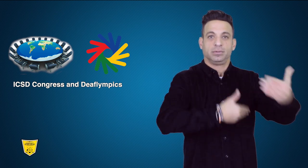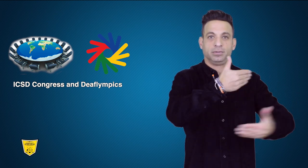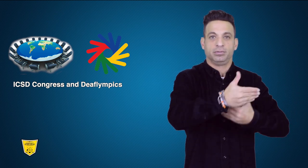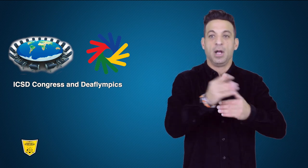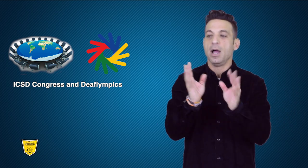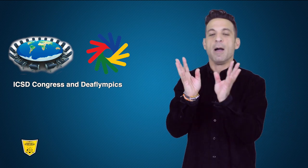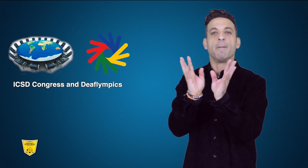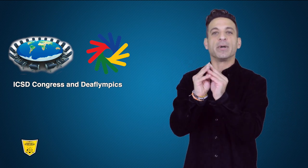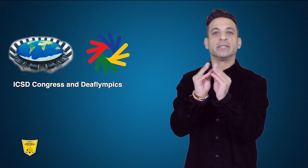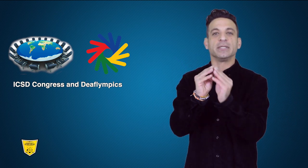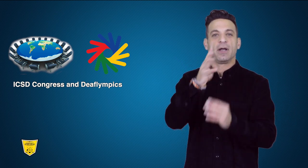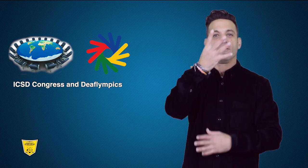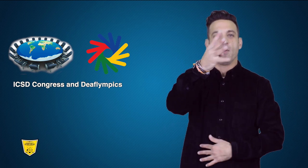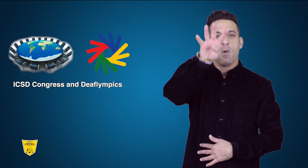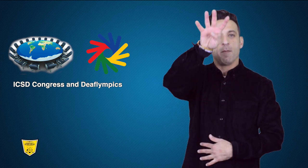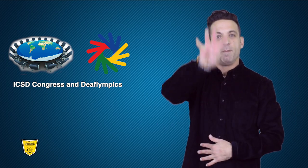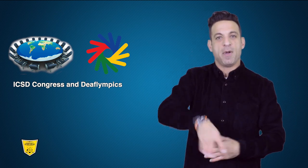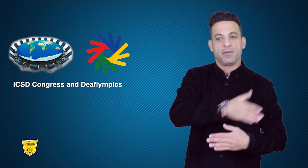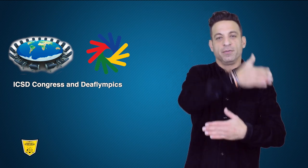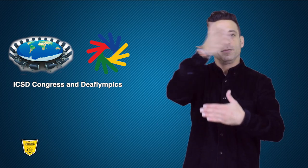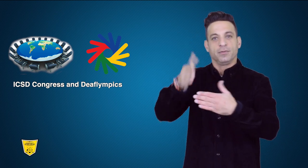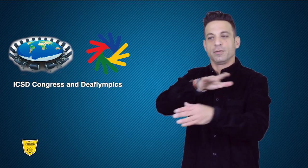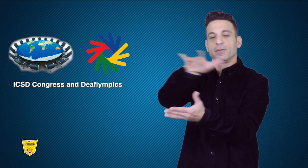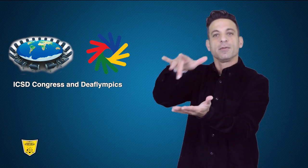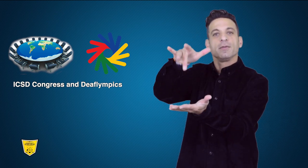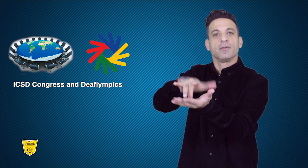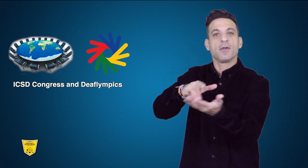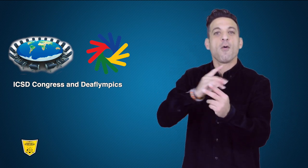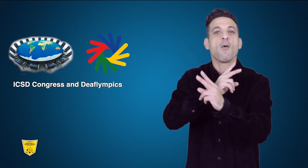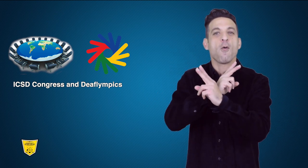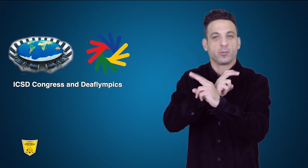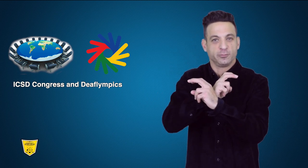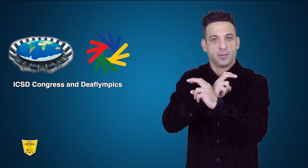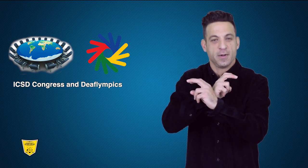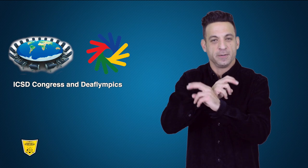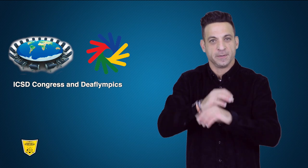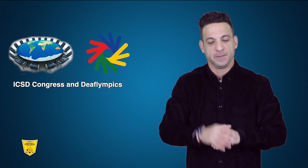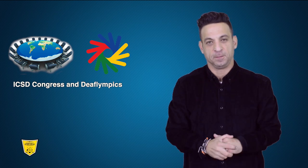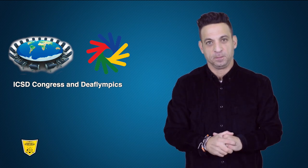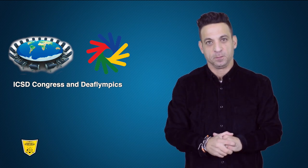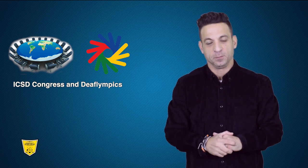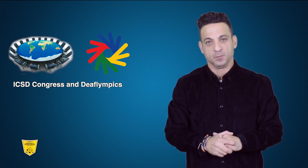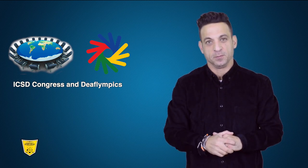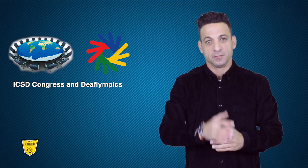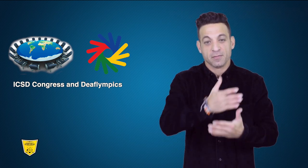after Summer Deaflympics in Brazil.